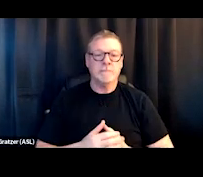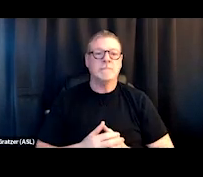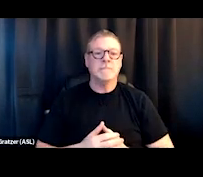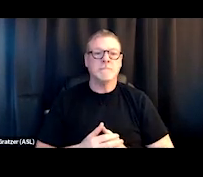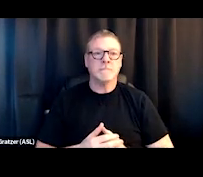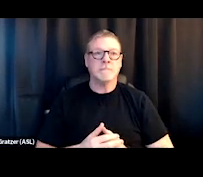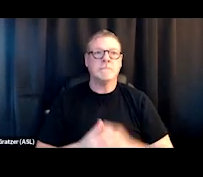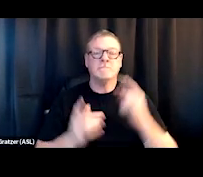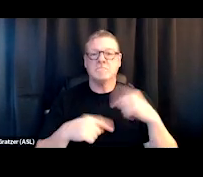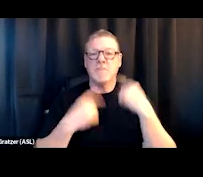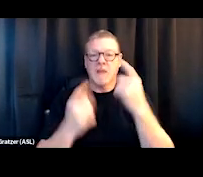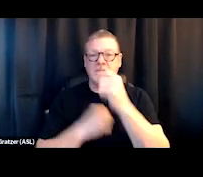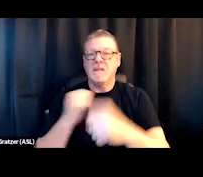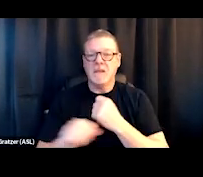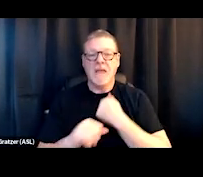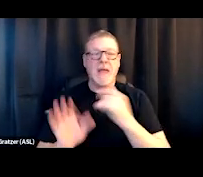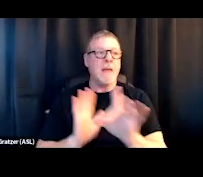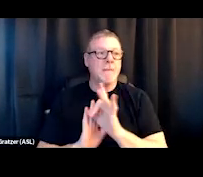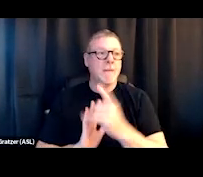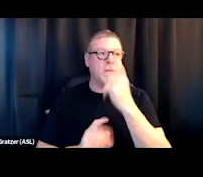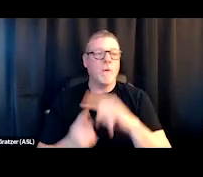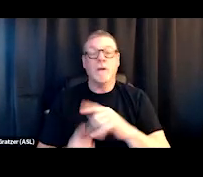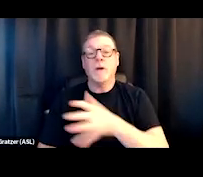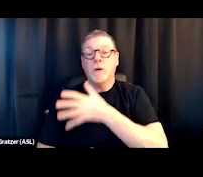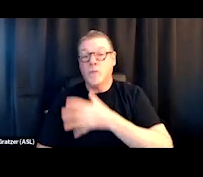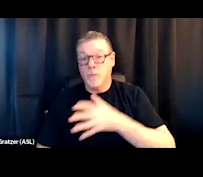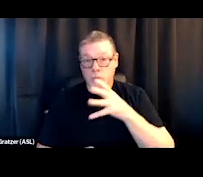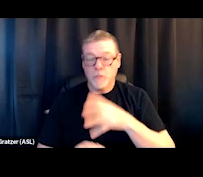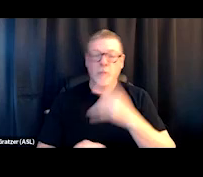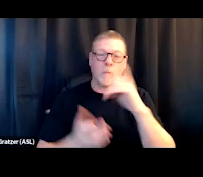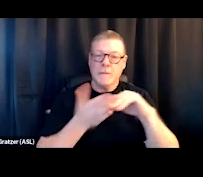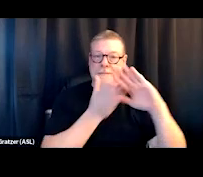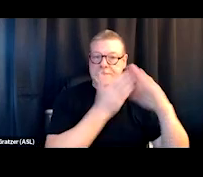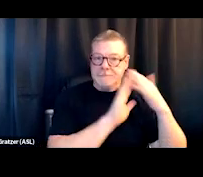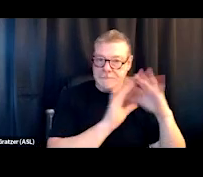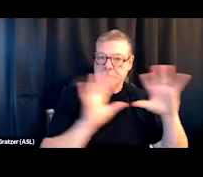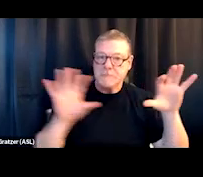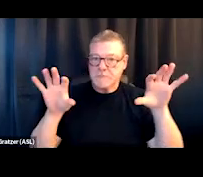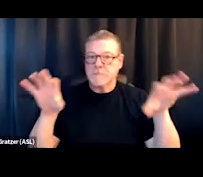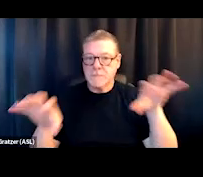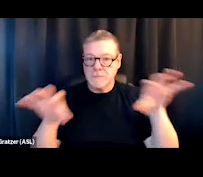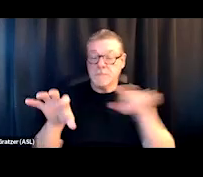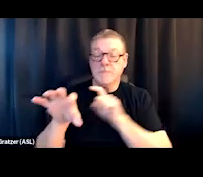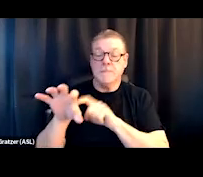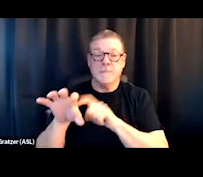and I picked a couple. One is rural and one is suburban. So the rural one is called Fort Lyon.